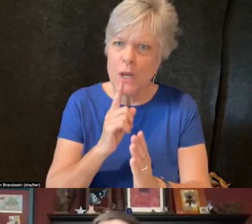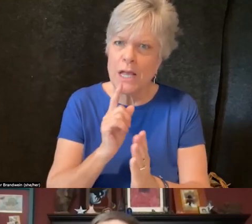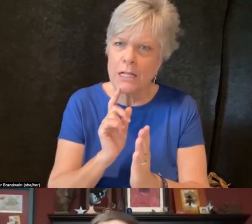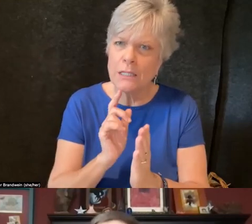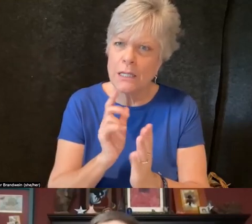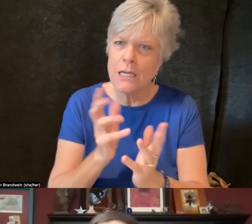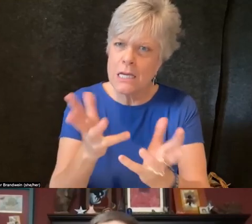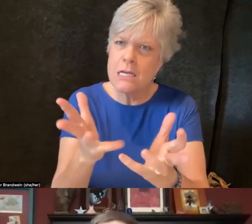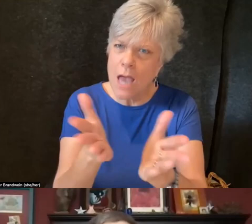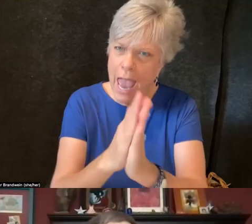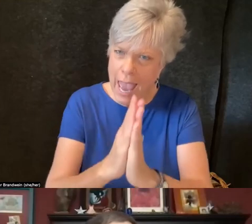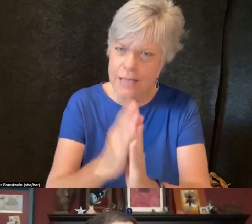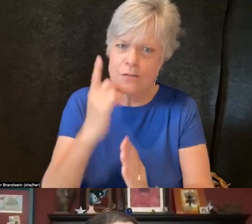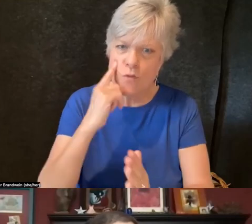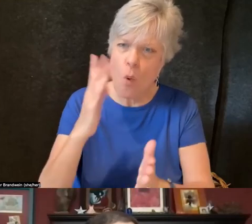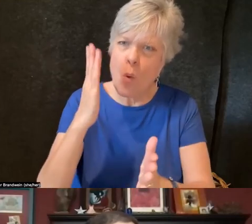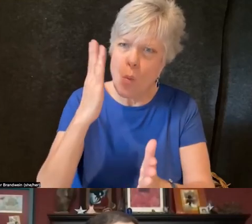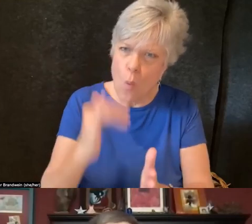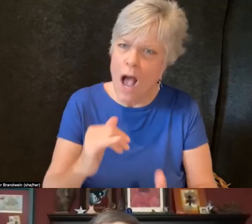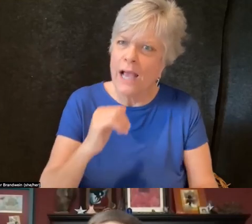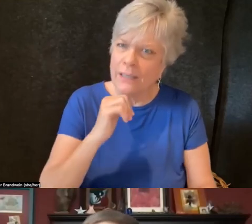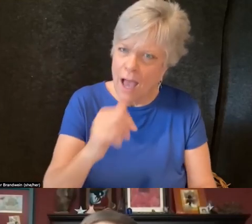of why not disability.